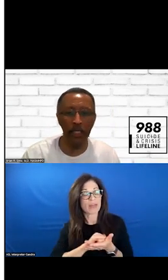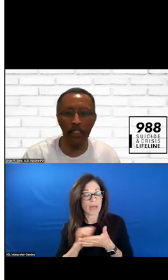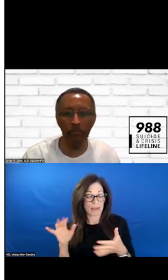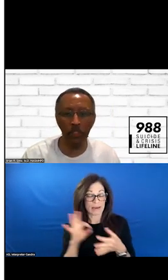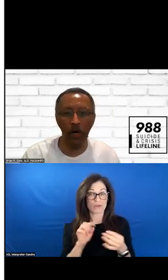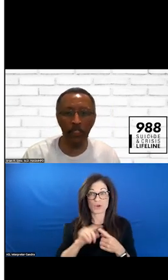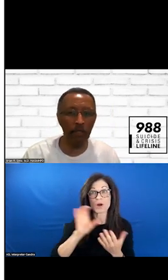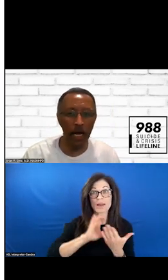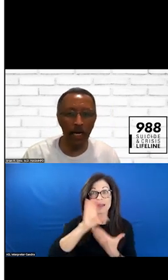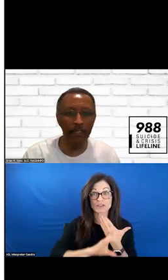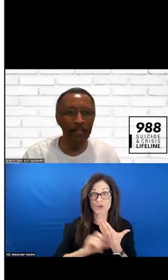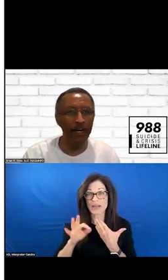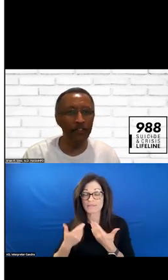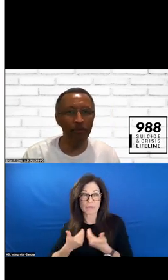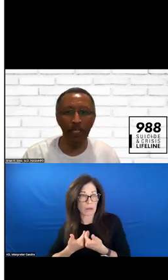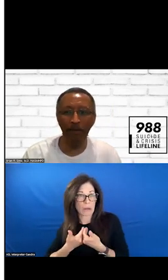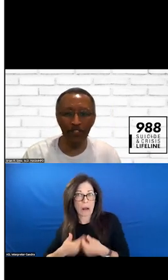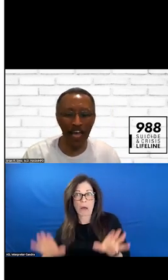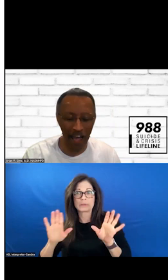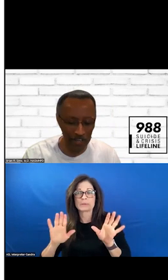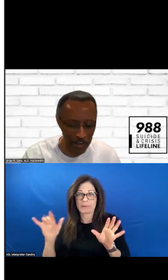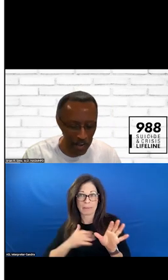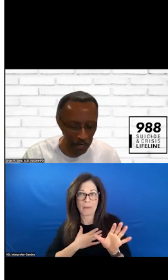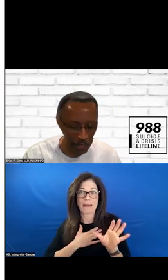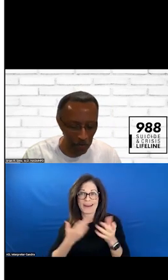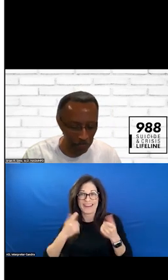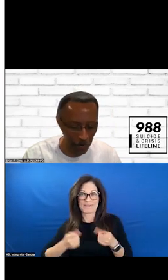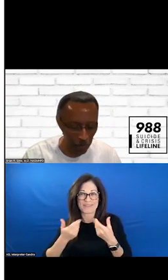IN CASE IT WAS LOST LIKE MINE. YOU WILL BE ABLE TO HAVE IT GOING FORWARD.